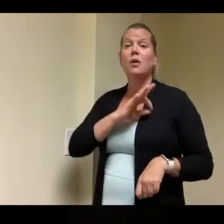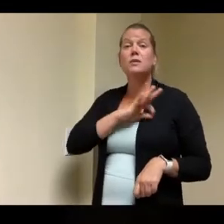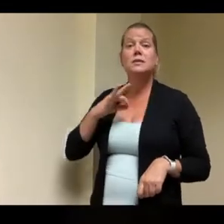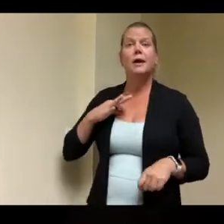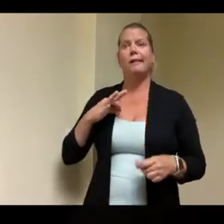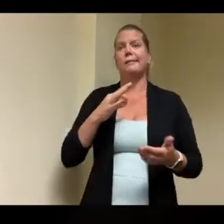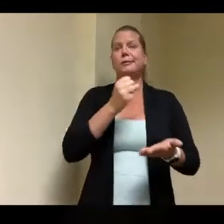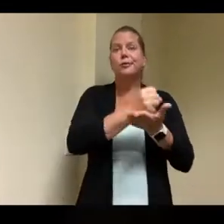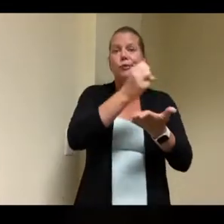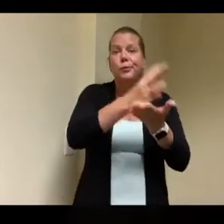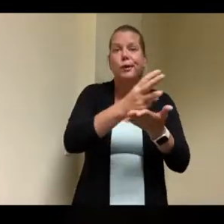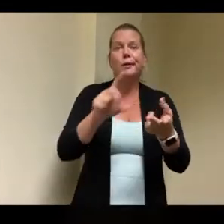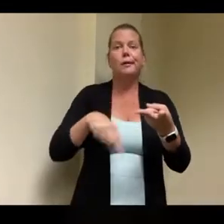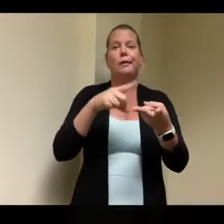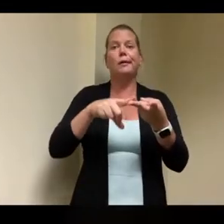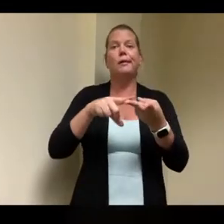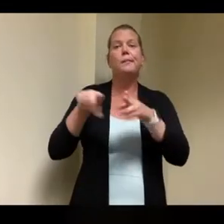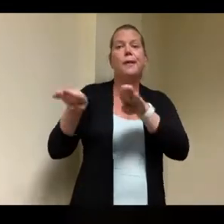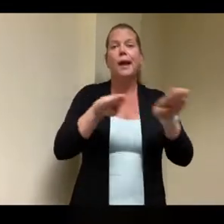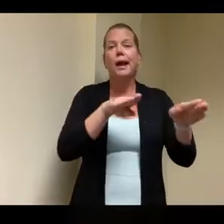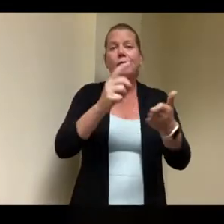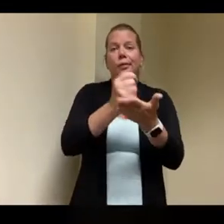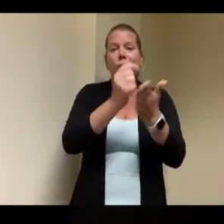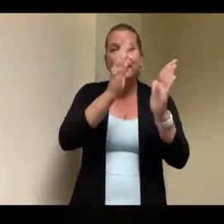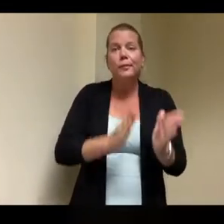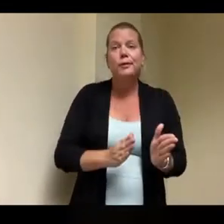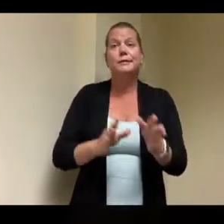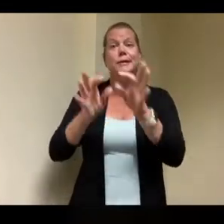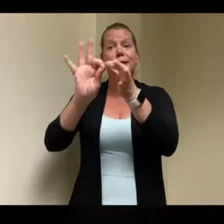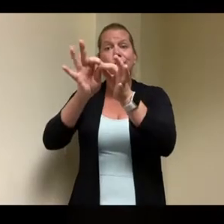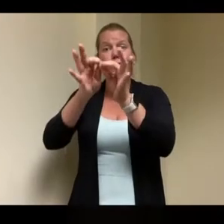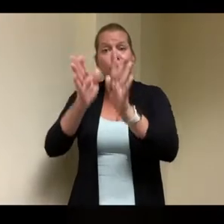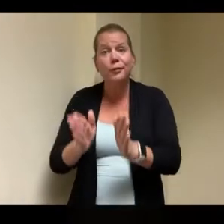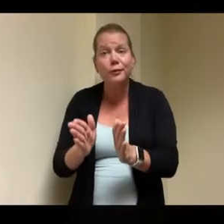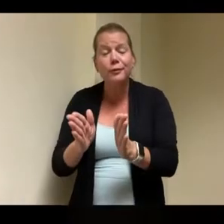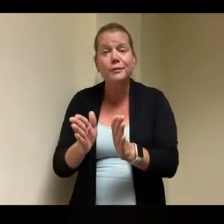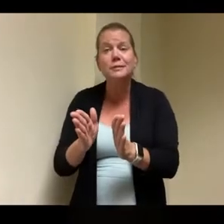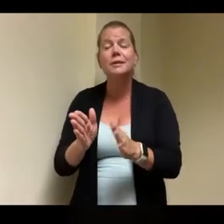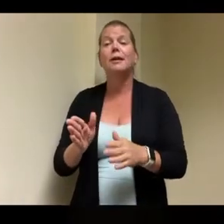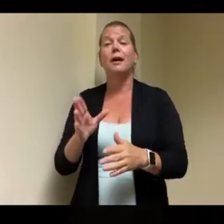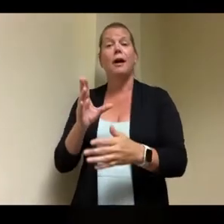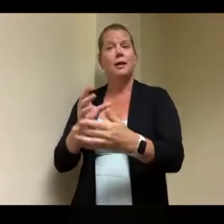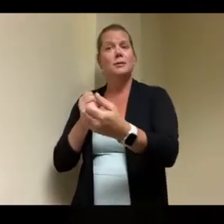behavioral therapists interpreters and you know supporting a home with